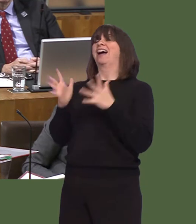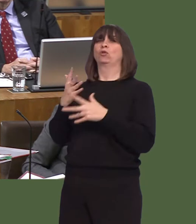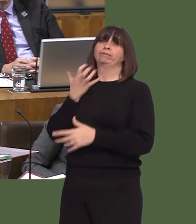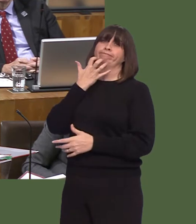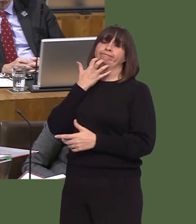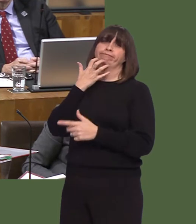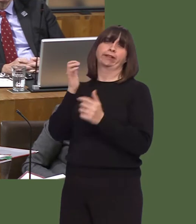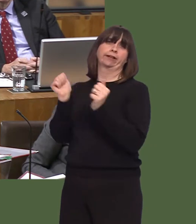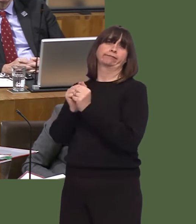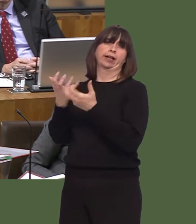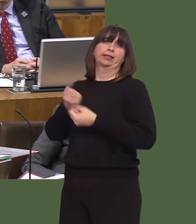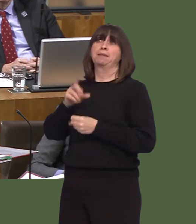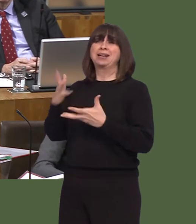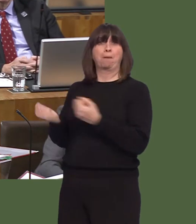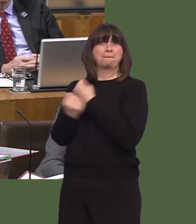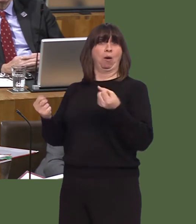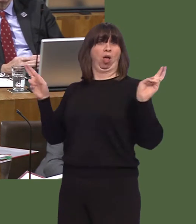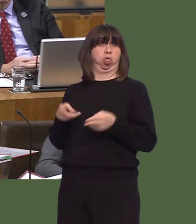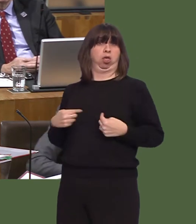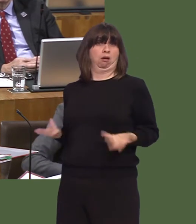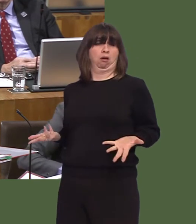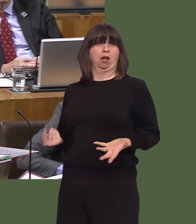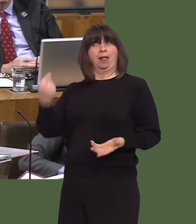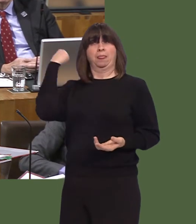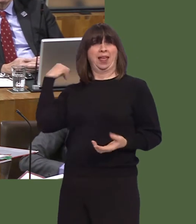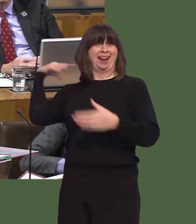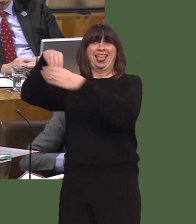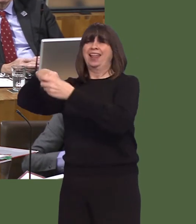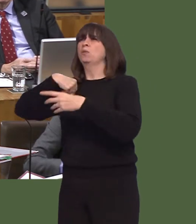The UK's voice is much diminished now compared to where it was in the past.